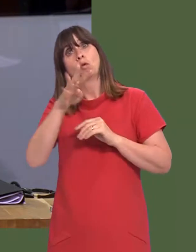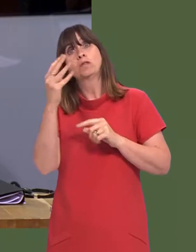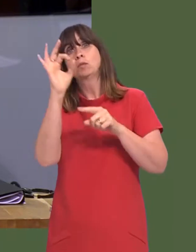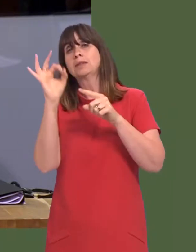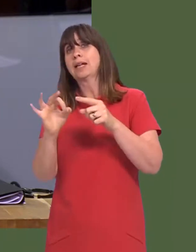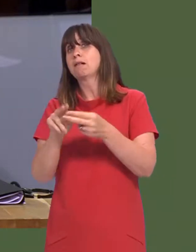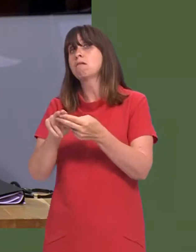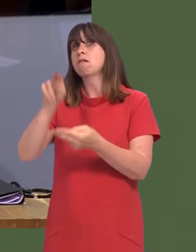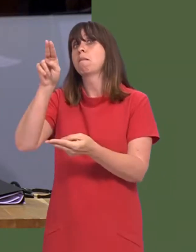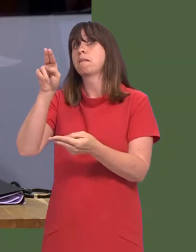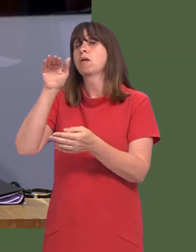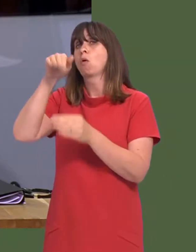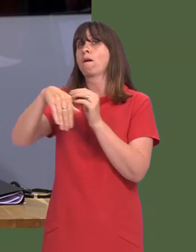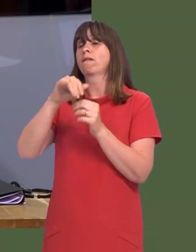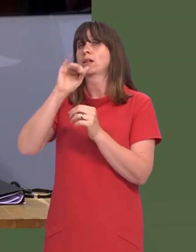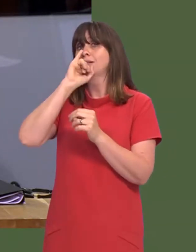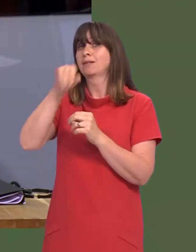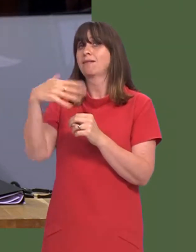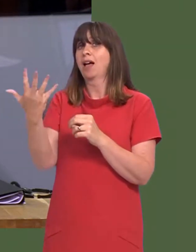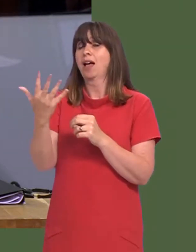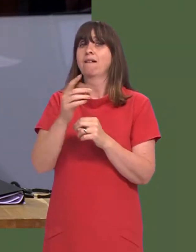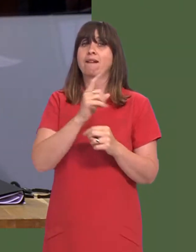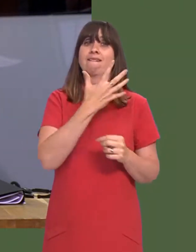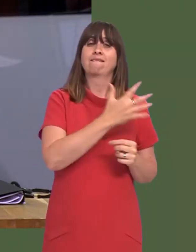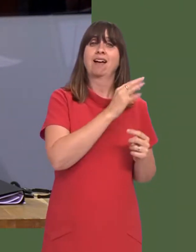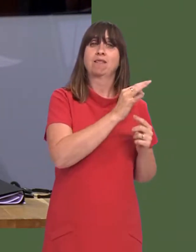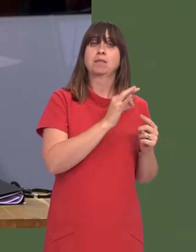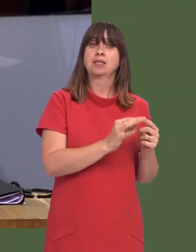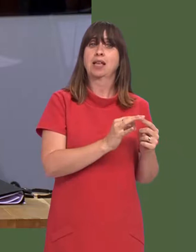couple of years, weíll see a 44 per cent increase in over-65s, and yet a 5 per cent